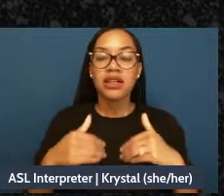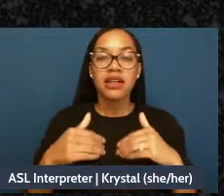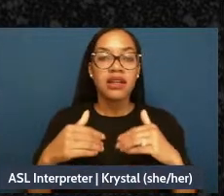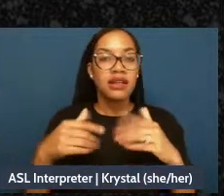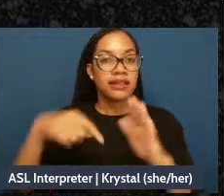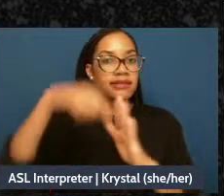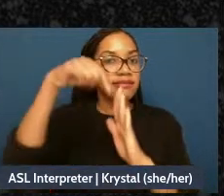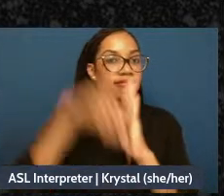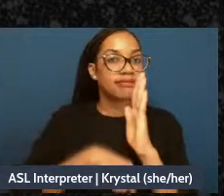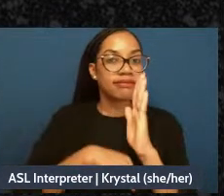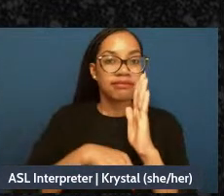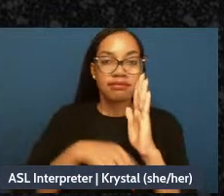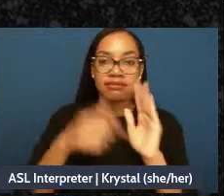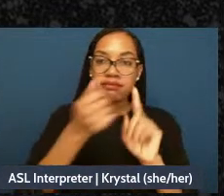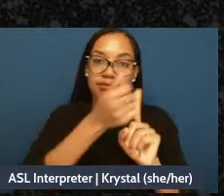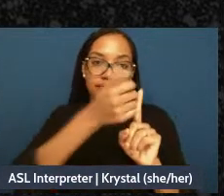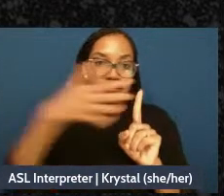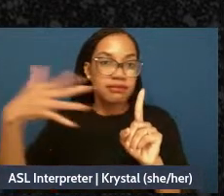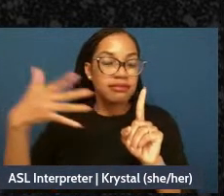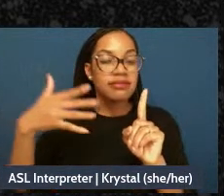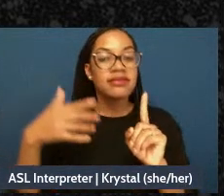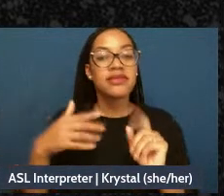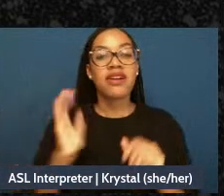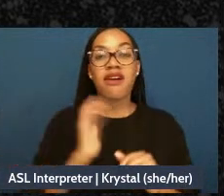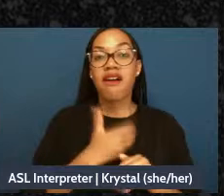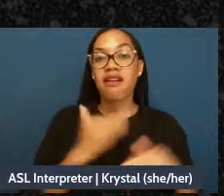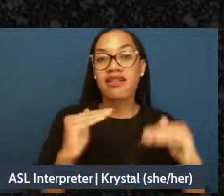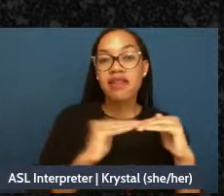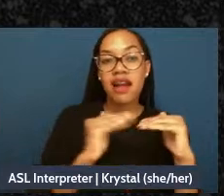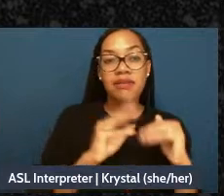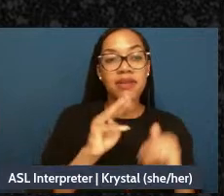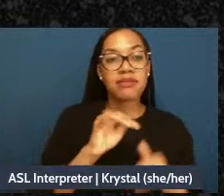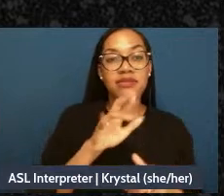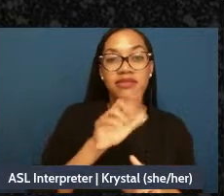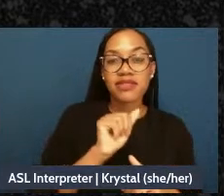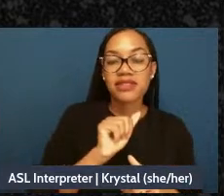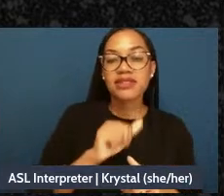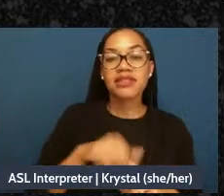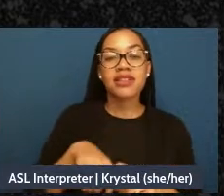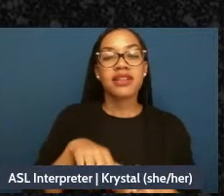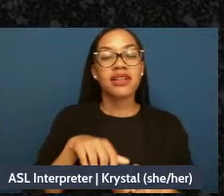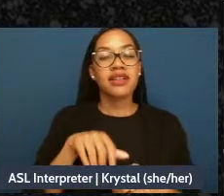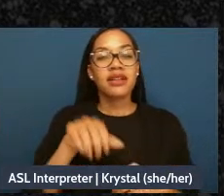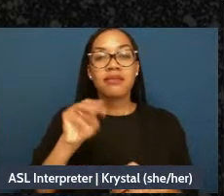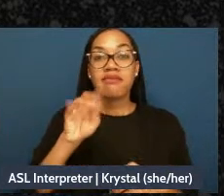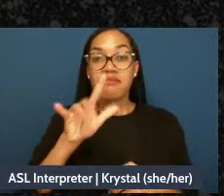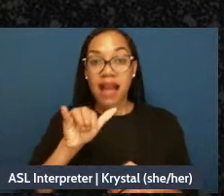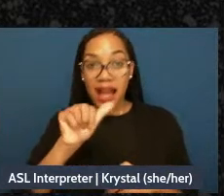and Maya put together, and it is really easy just to get some of the, you know, taste of what